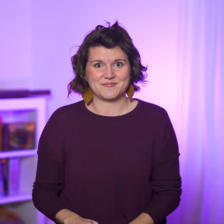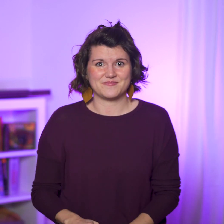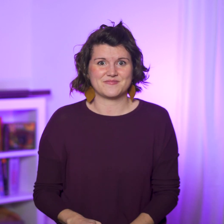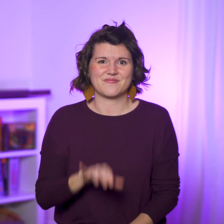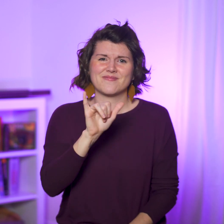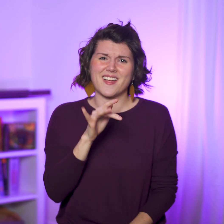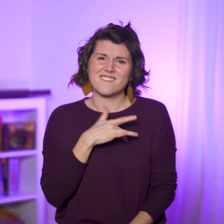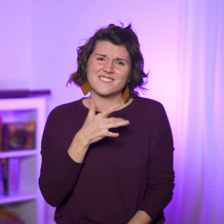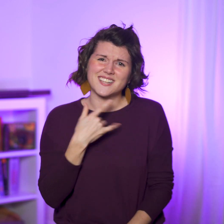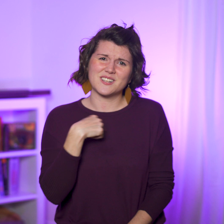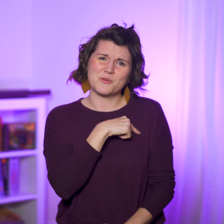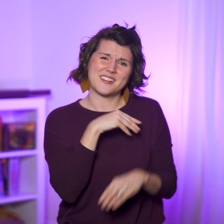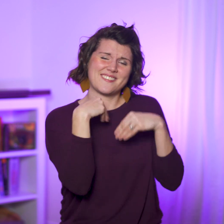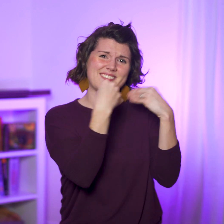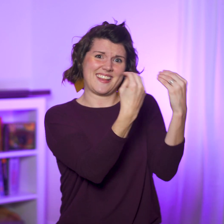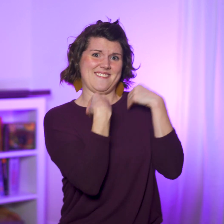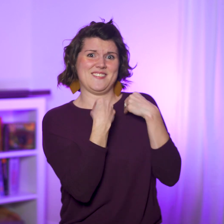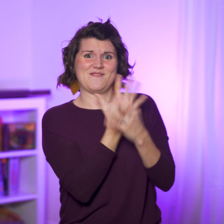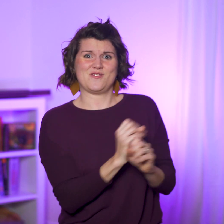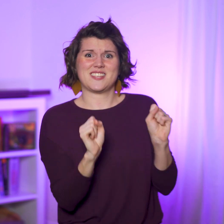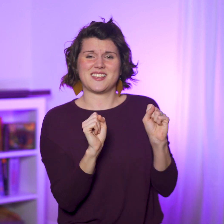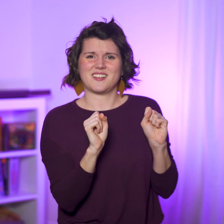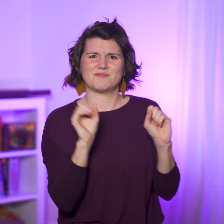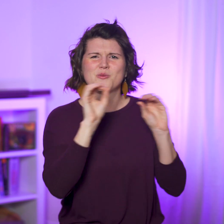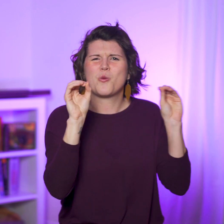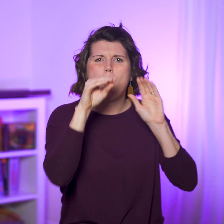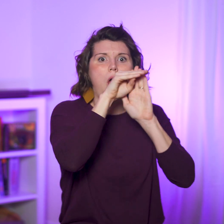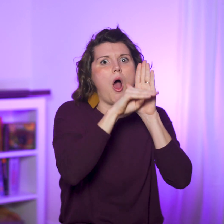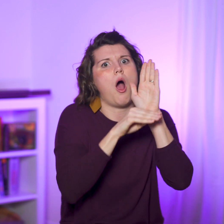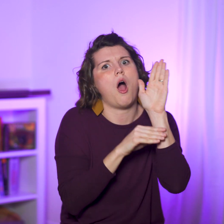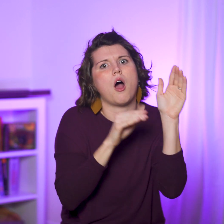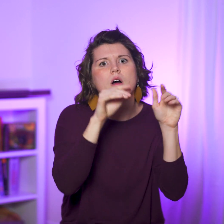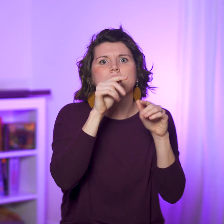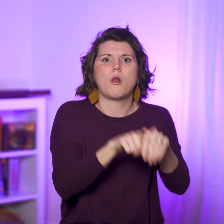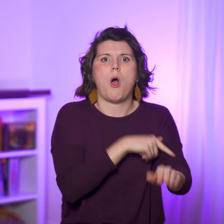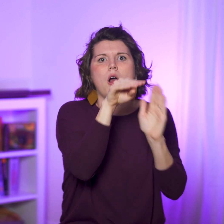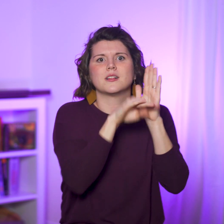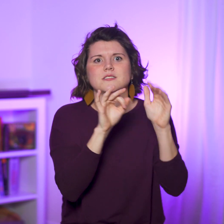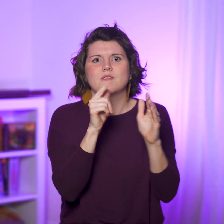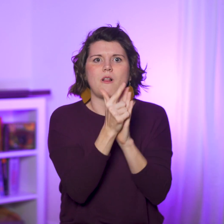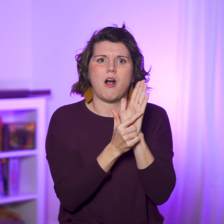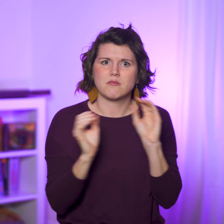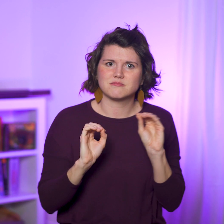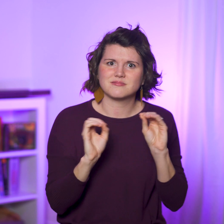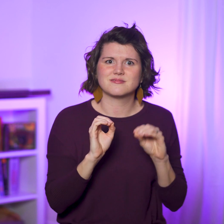On one hand this seems freeing—no long list of laws!